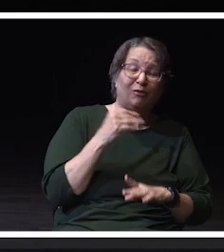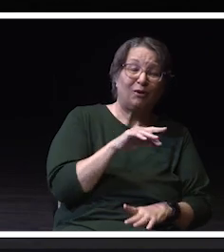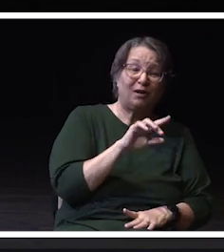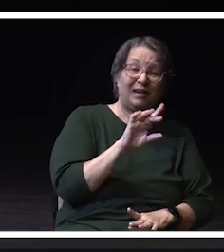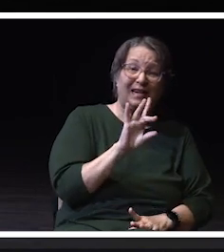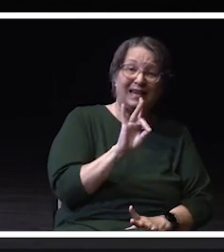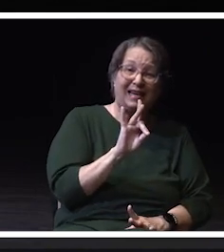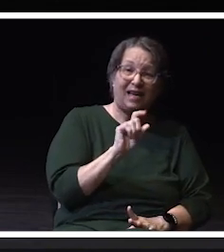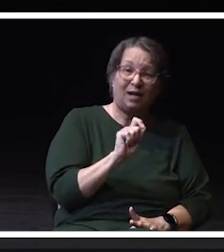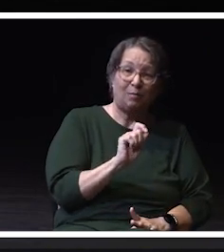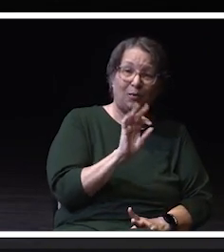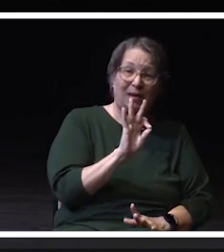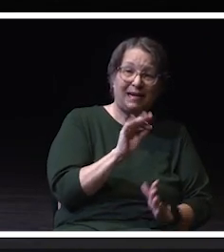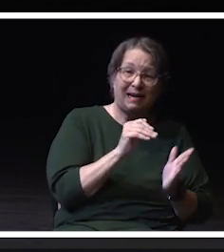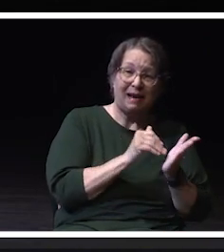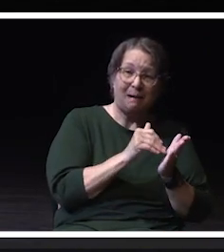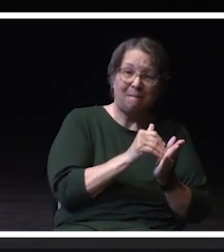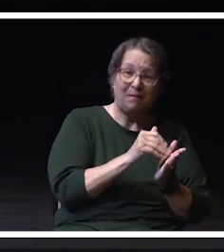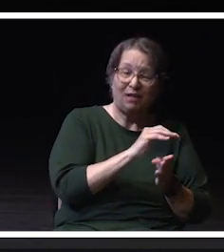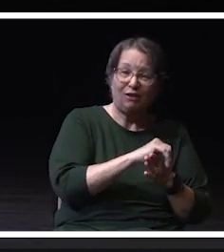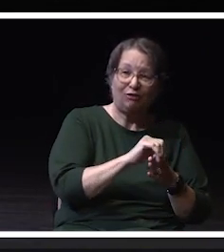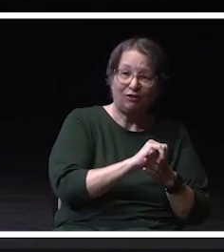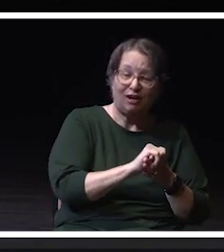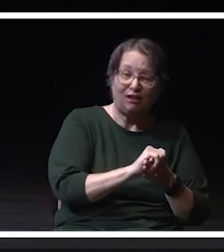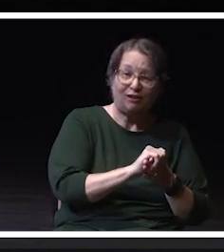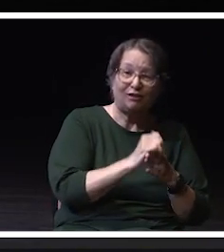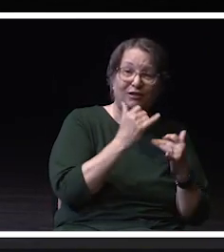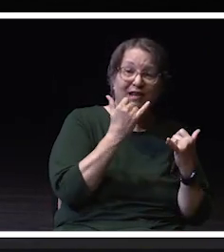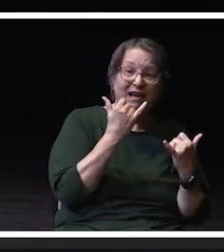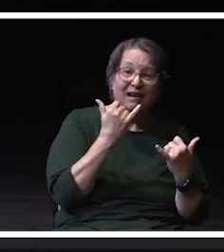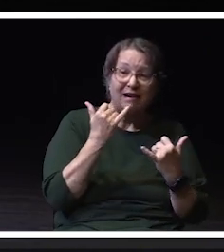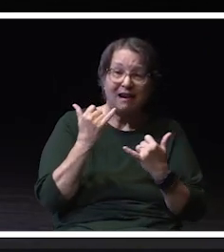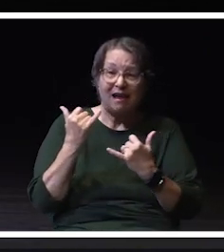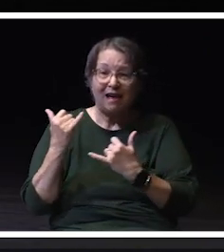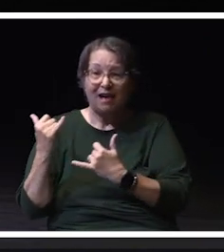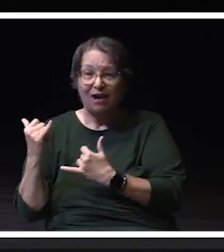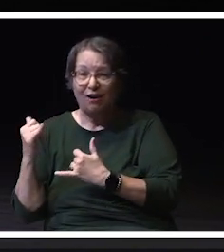and more to just over $500,000